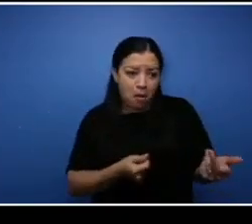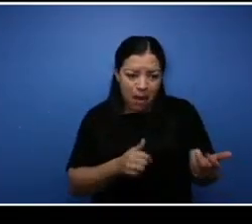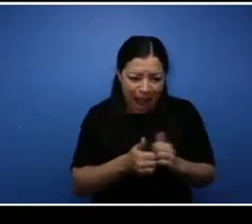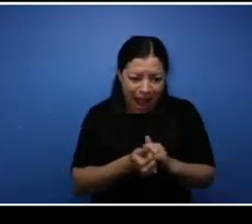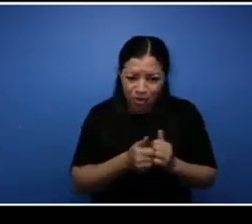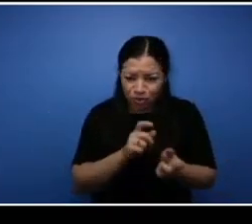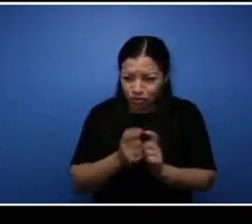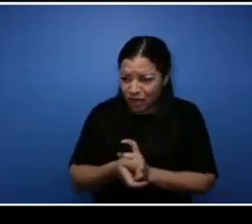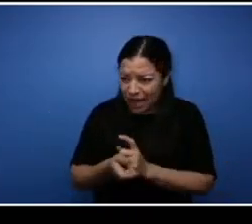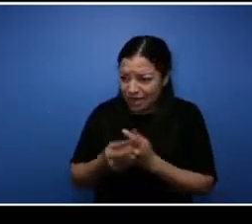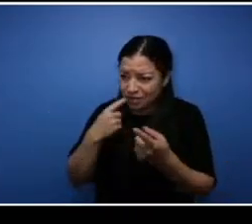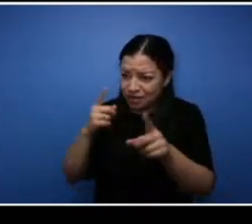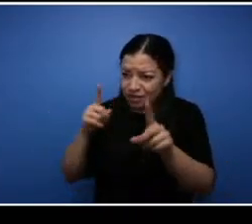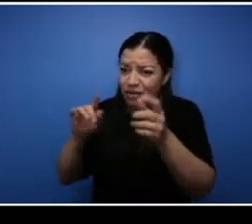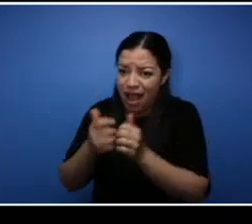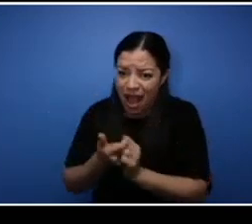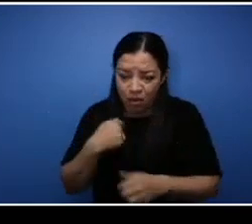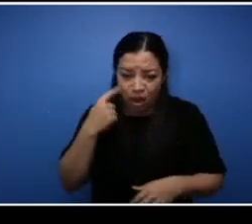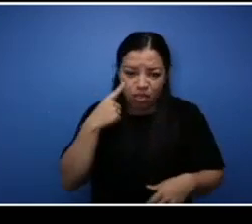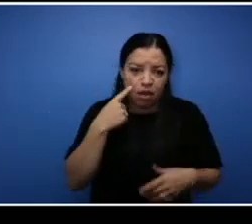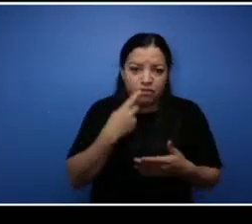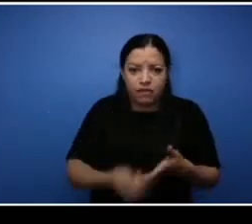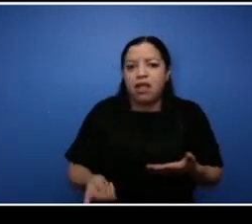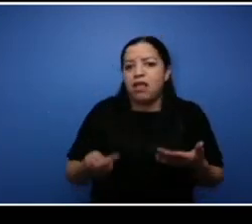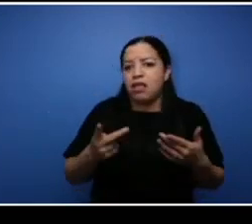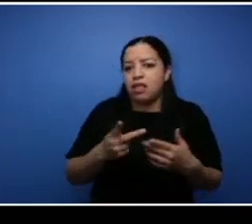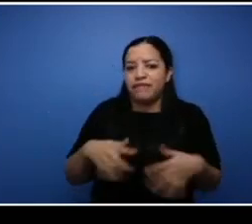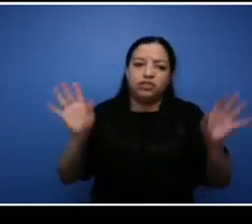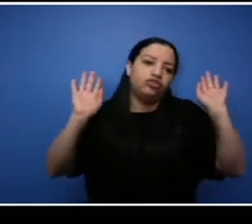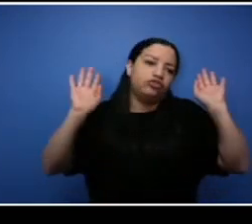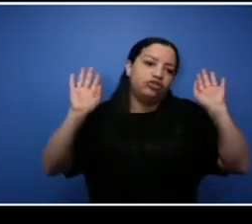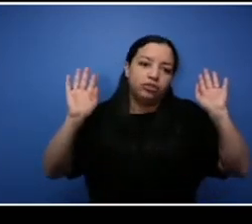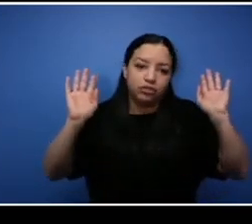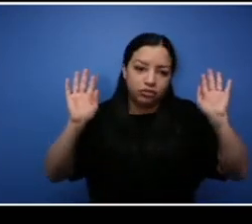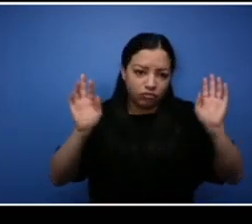I kind of wanted to give up but you know I think it was I had to be persistent and you